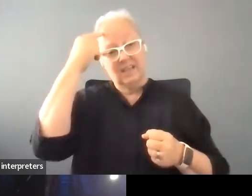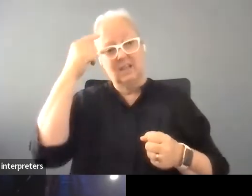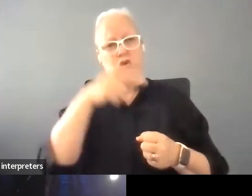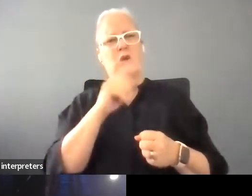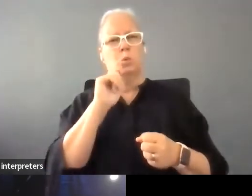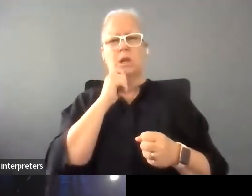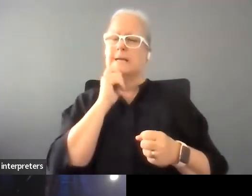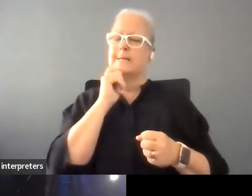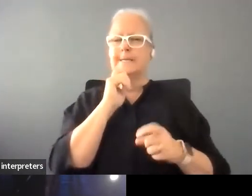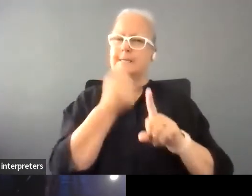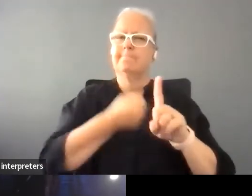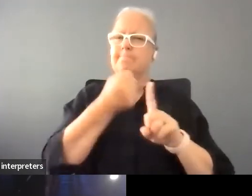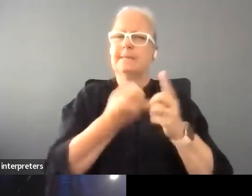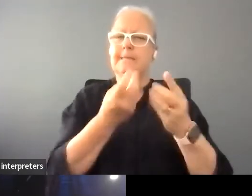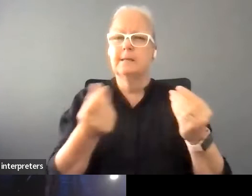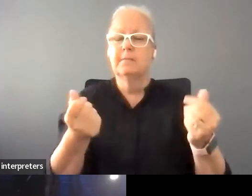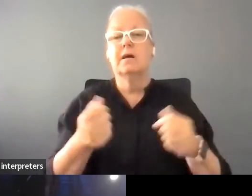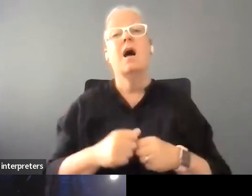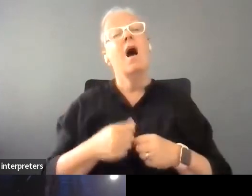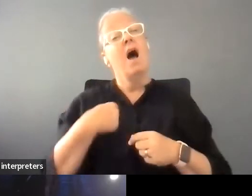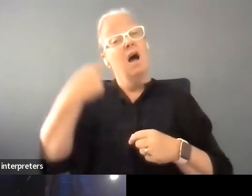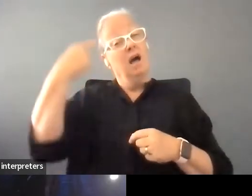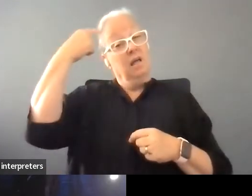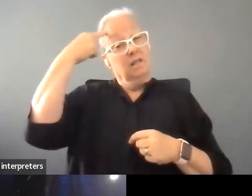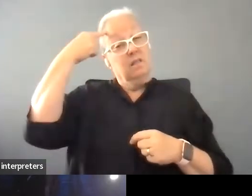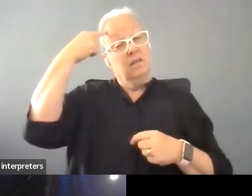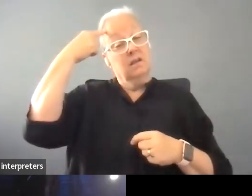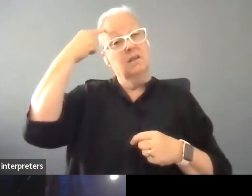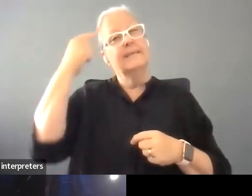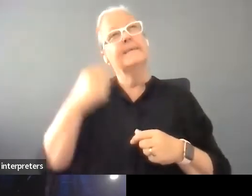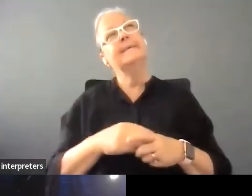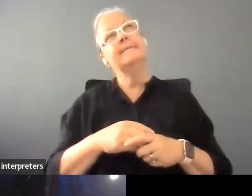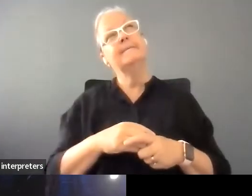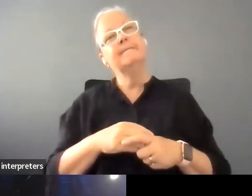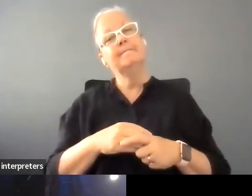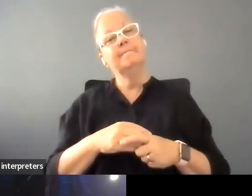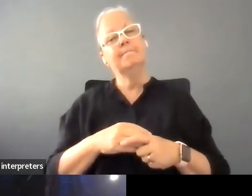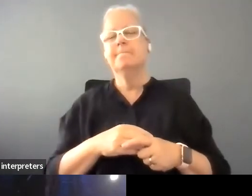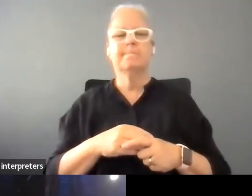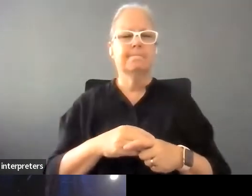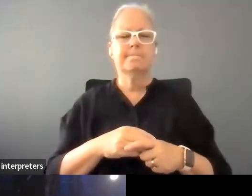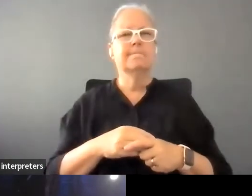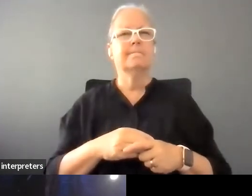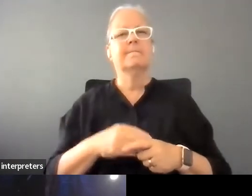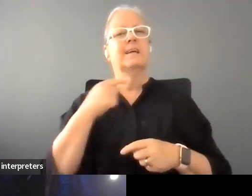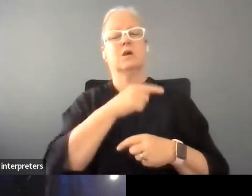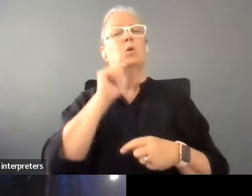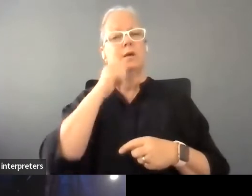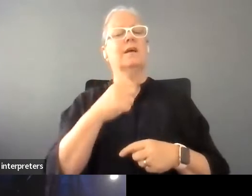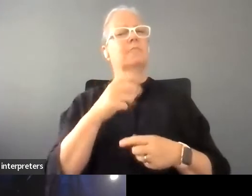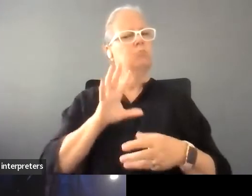I still think she would be really, no, more engaged with the fact that that people with